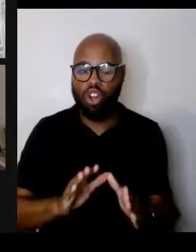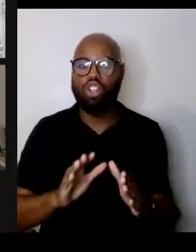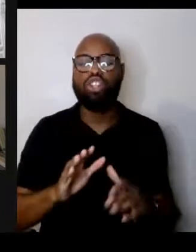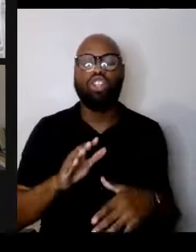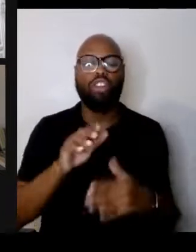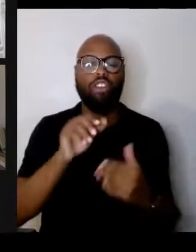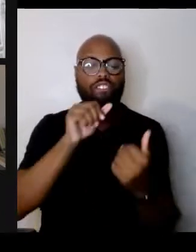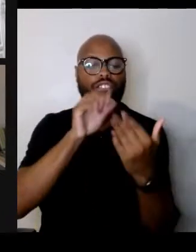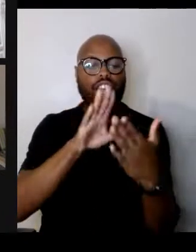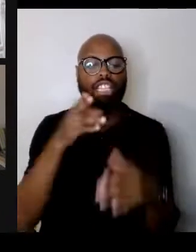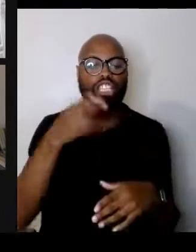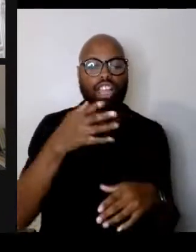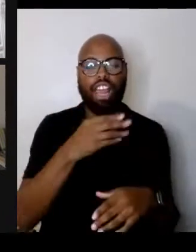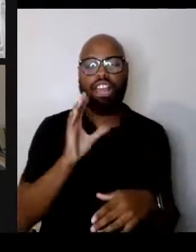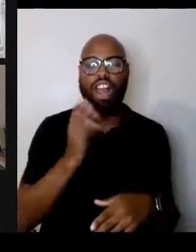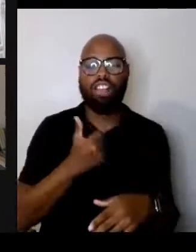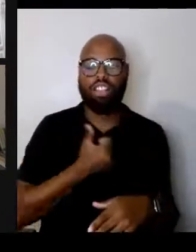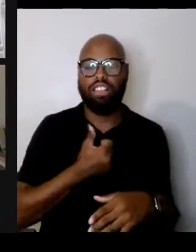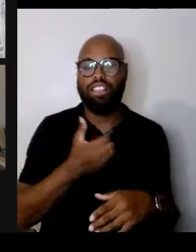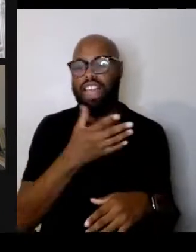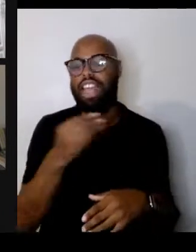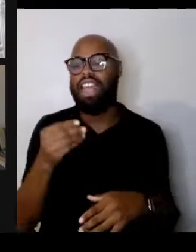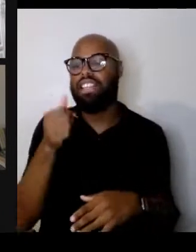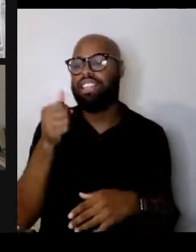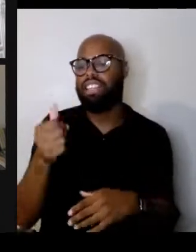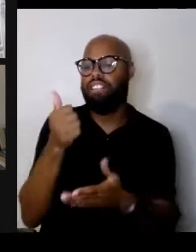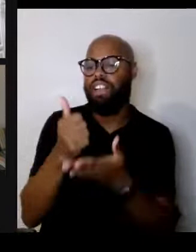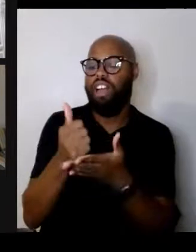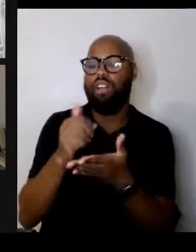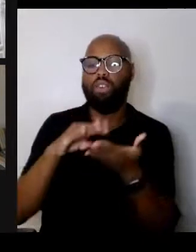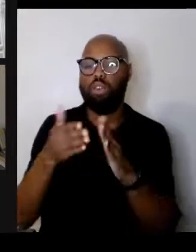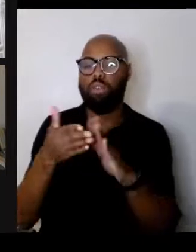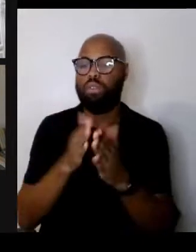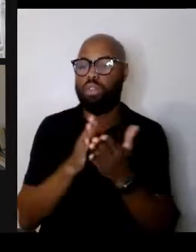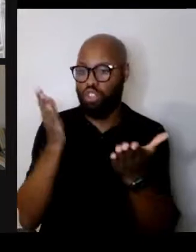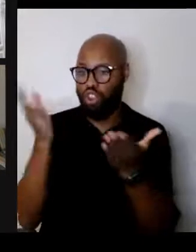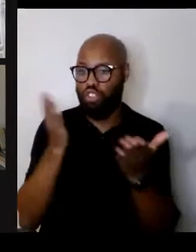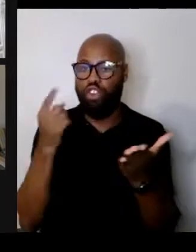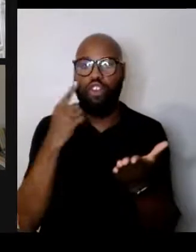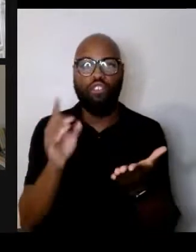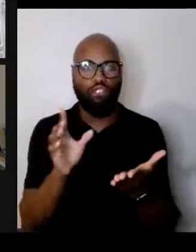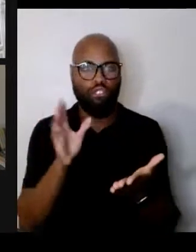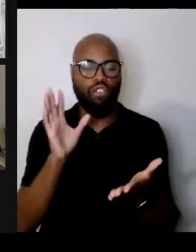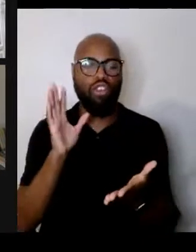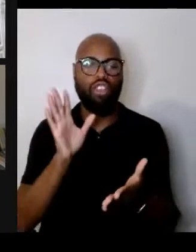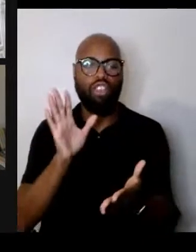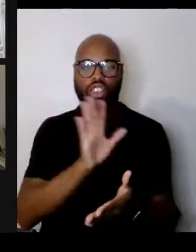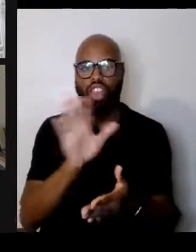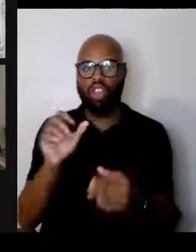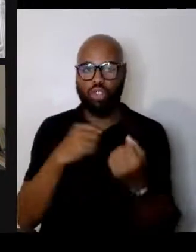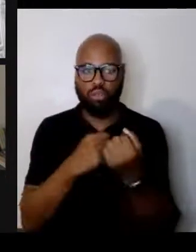and Self-help Community Services for their support here and the work that they do year-round.